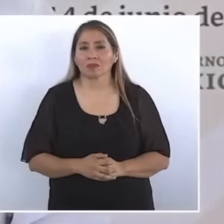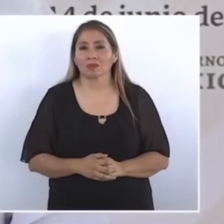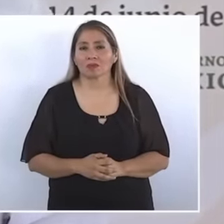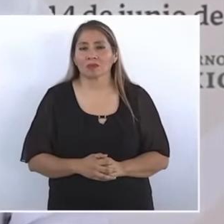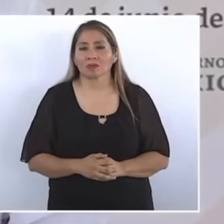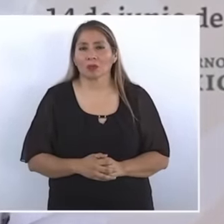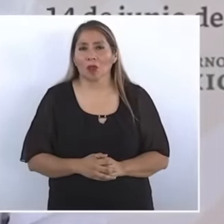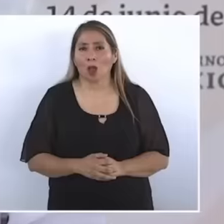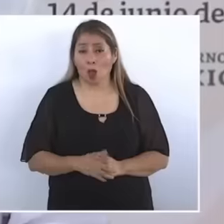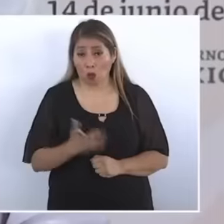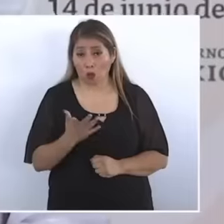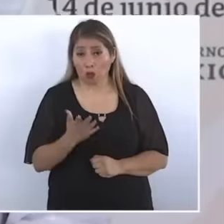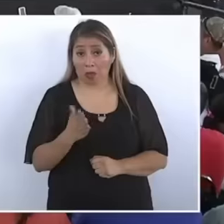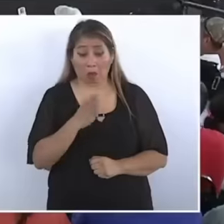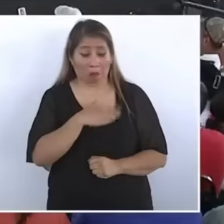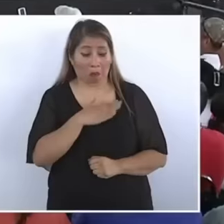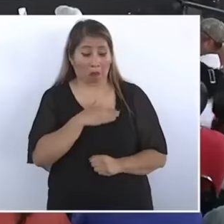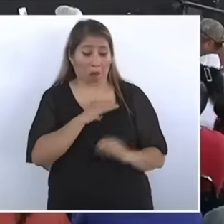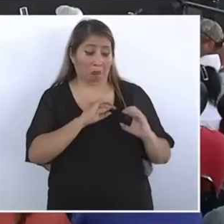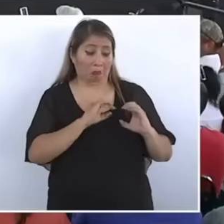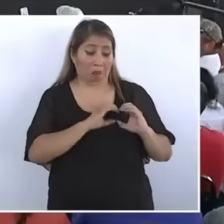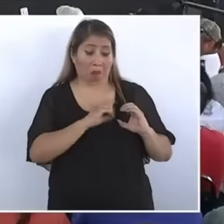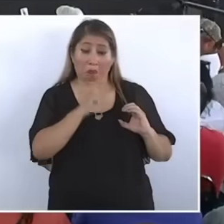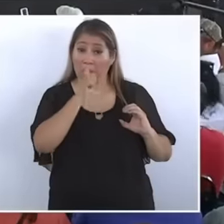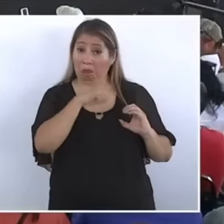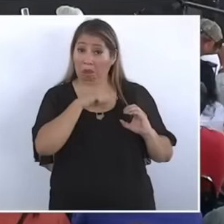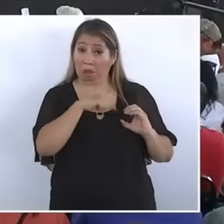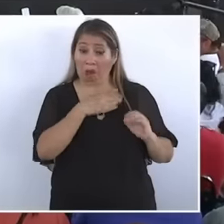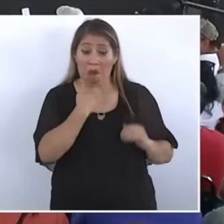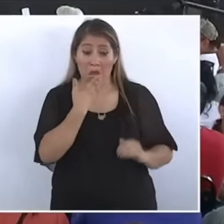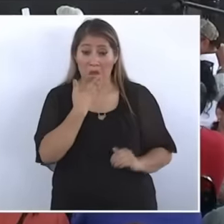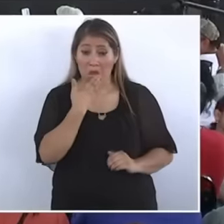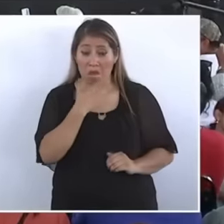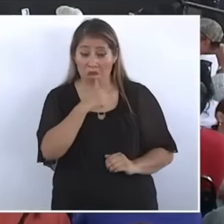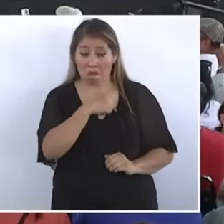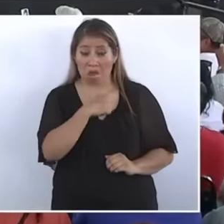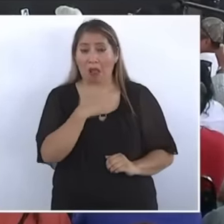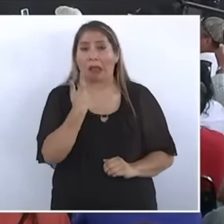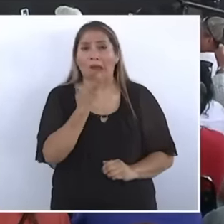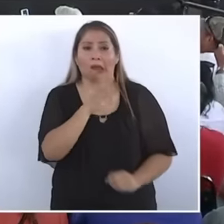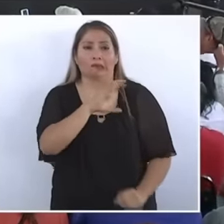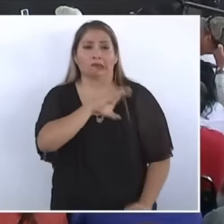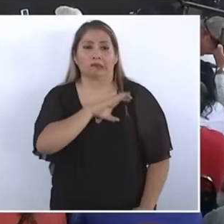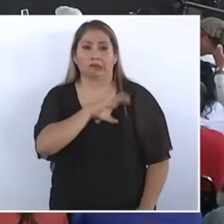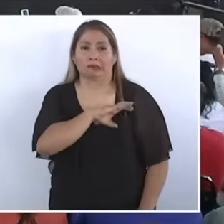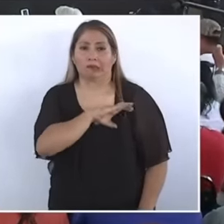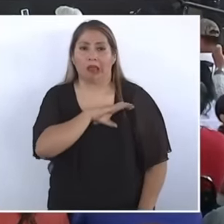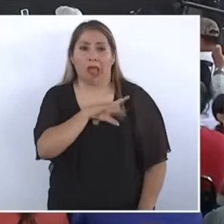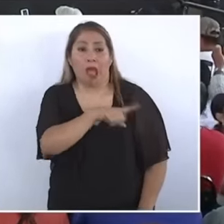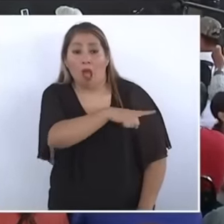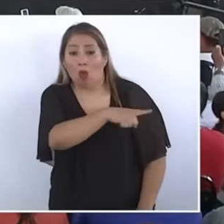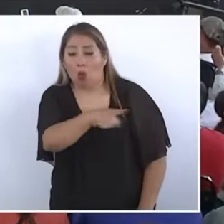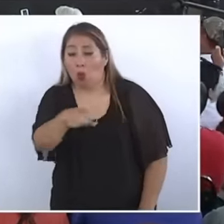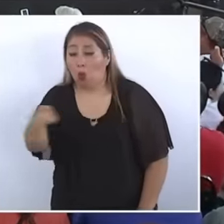a good heart and loving the people who love the